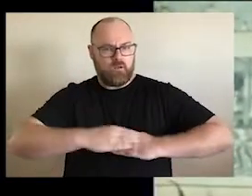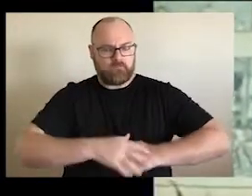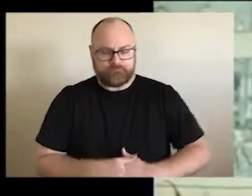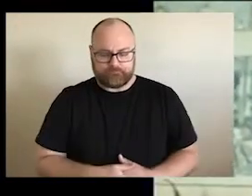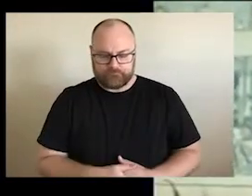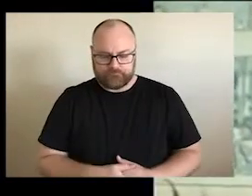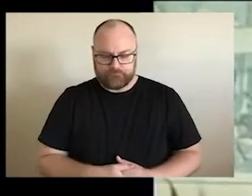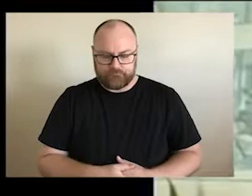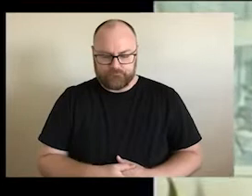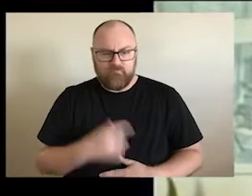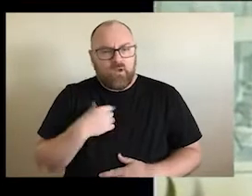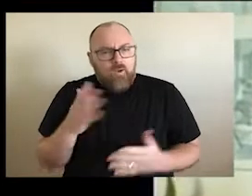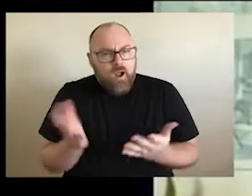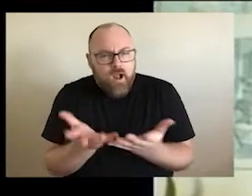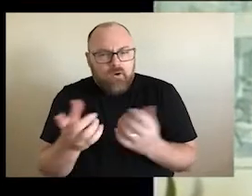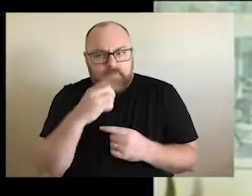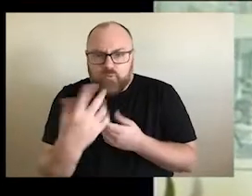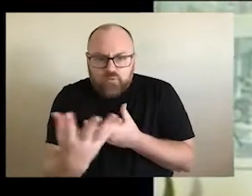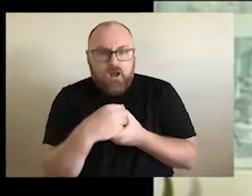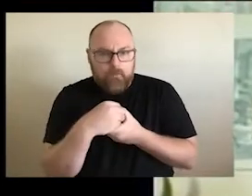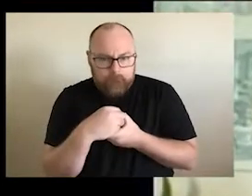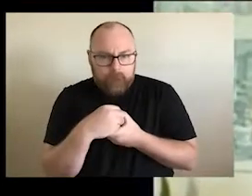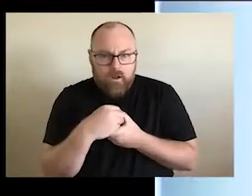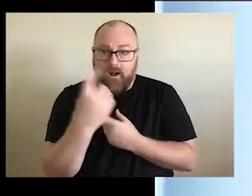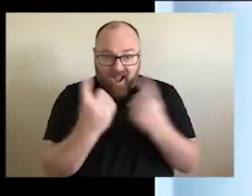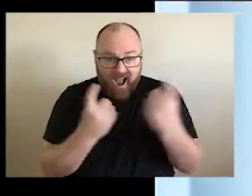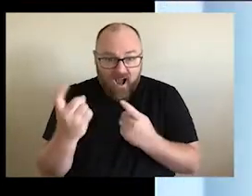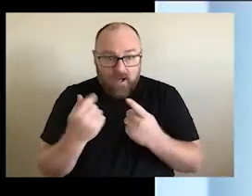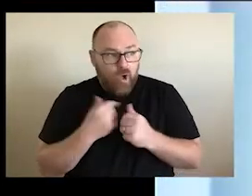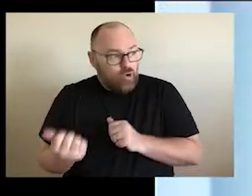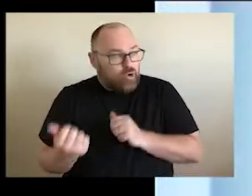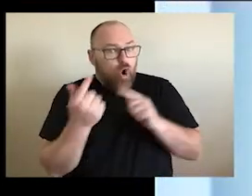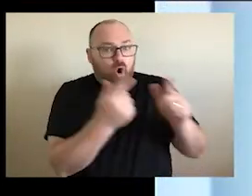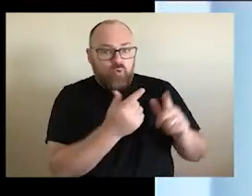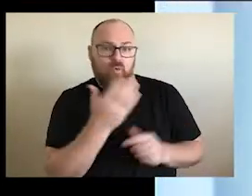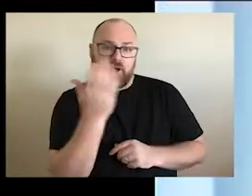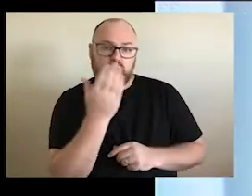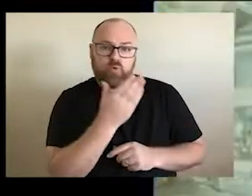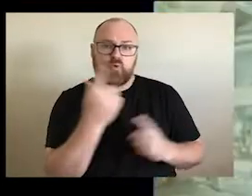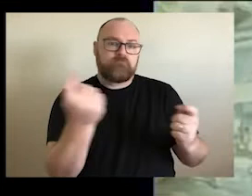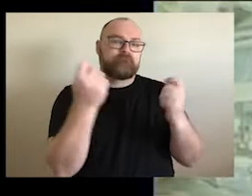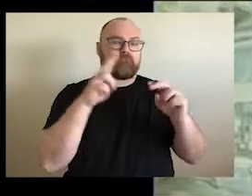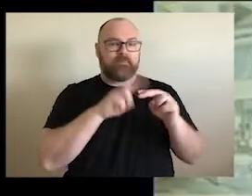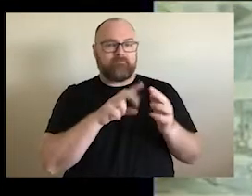functions that they create, but in other people's functions, attend that school fete and do